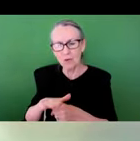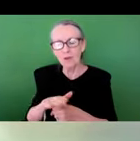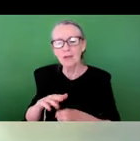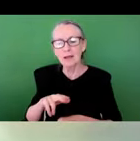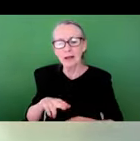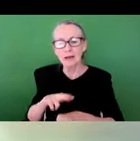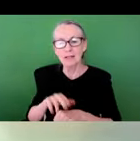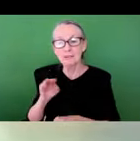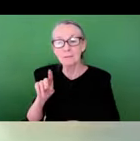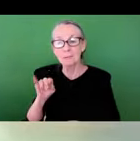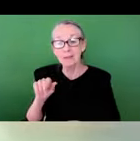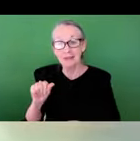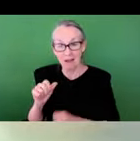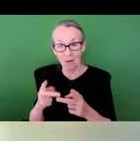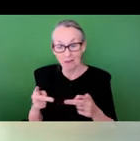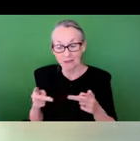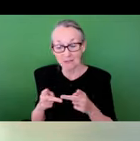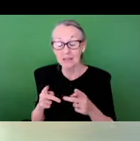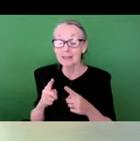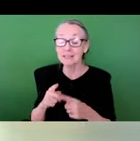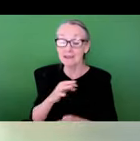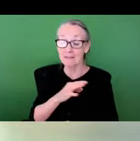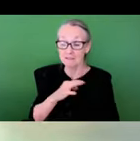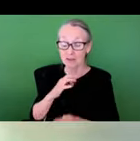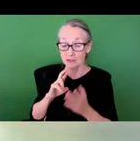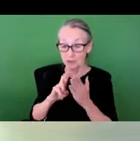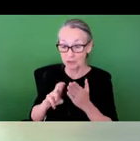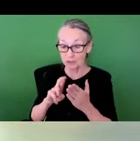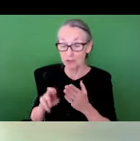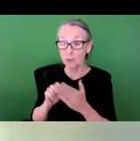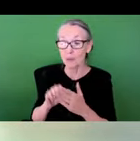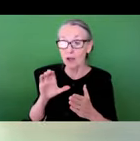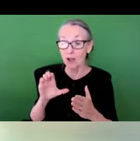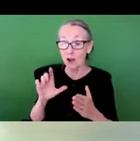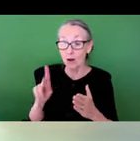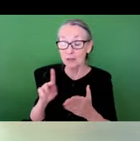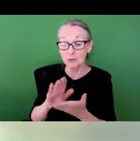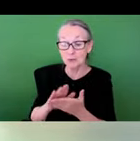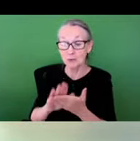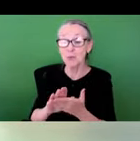Finally, he is a faculty research affiliate with the Clark School of Engineering's Center for Disaster Resilience,